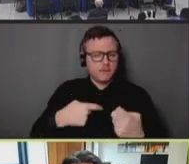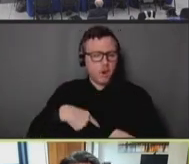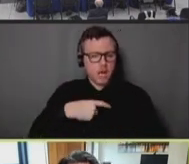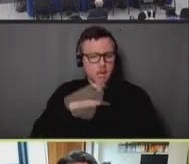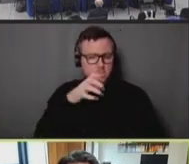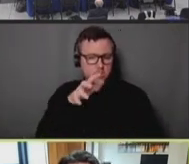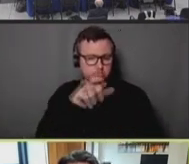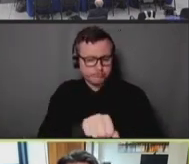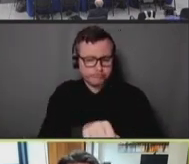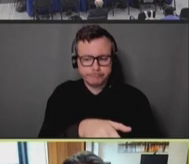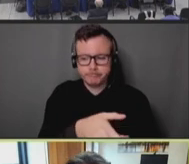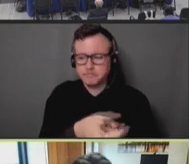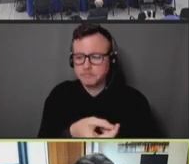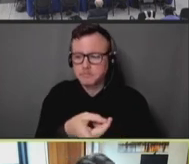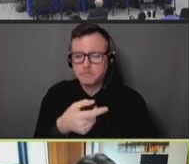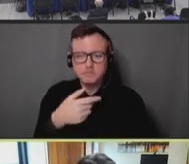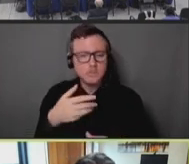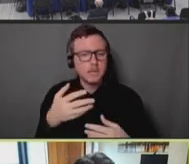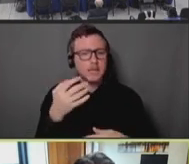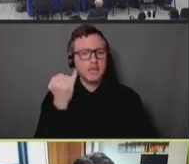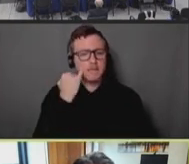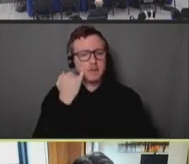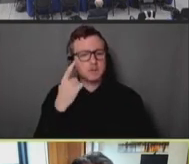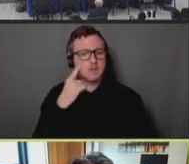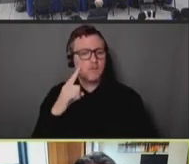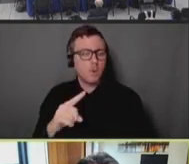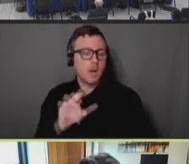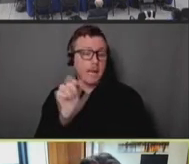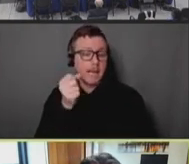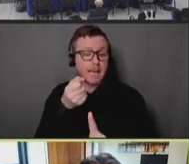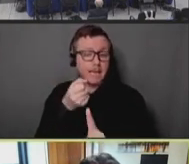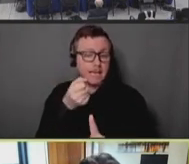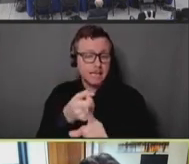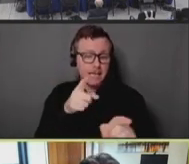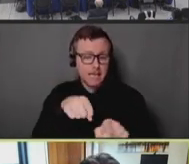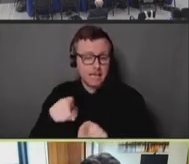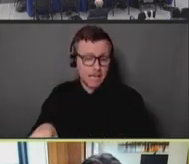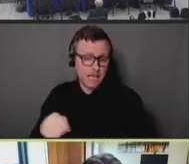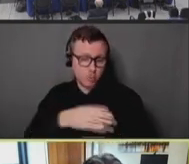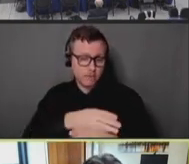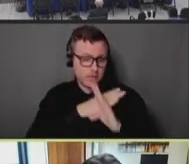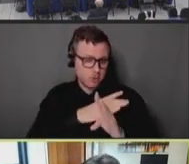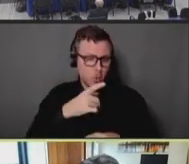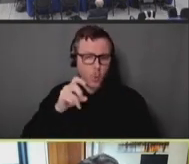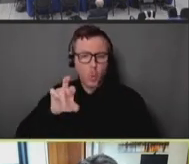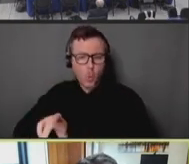or even diagnostic, and testing, and treatment. We have some interesting data that we will be